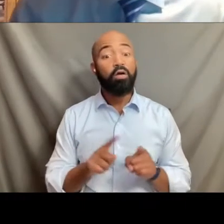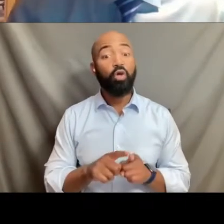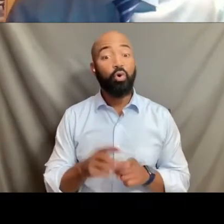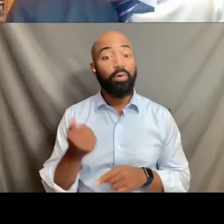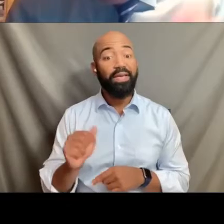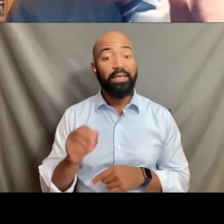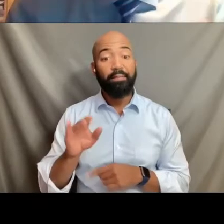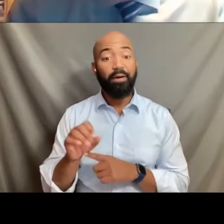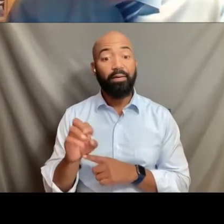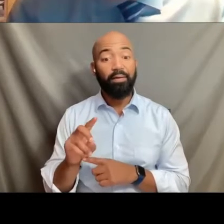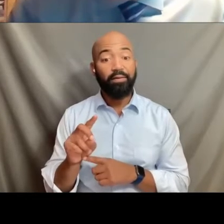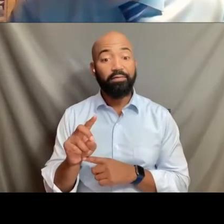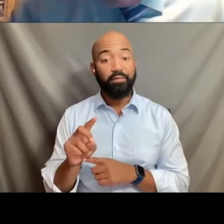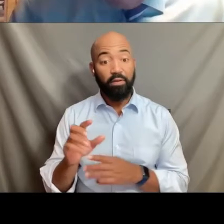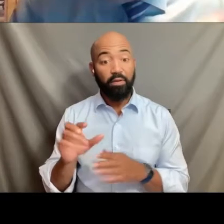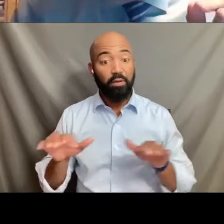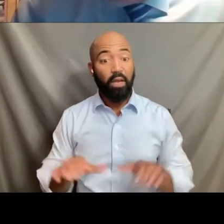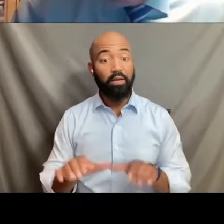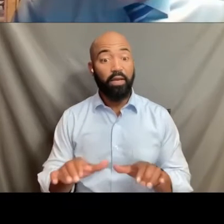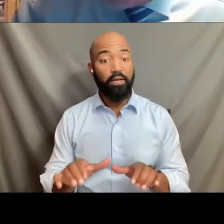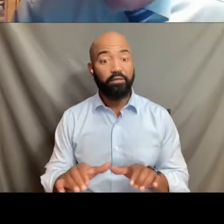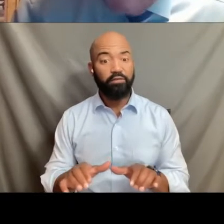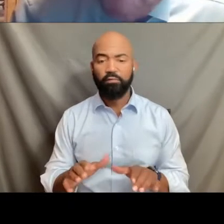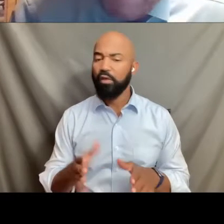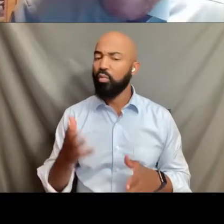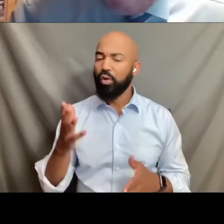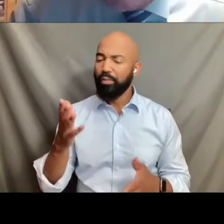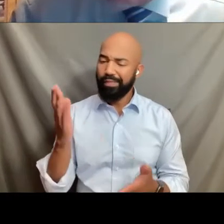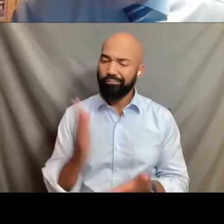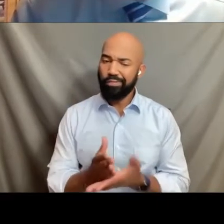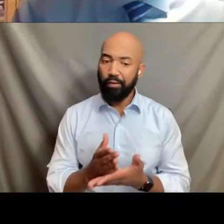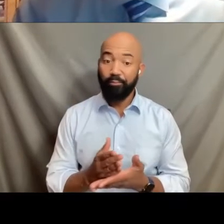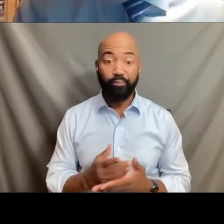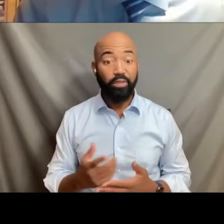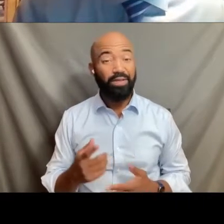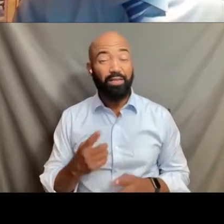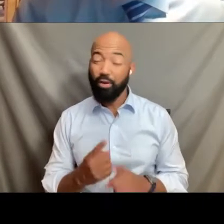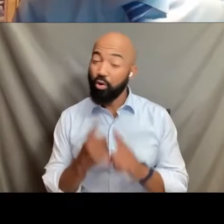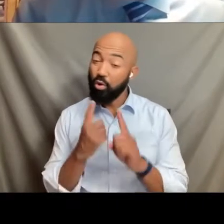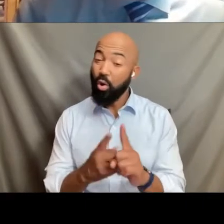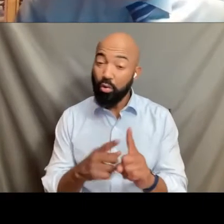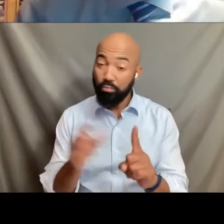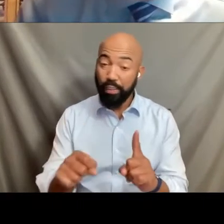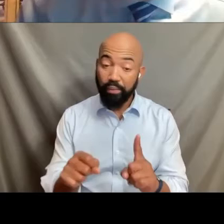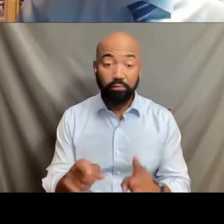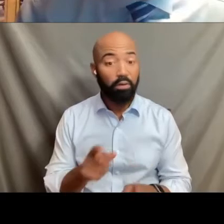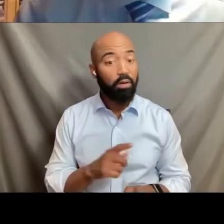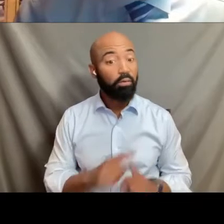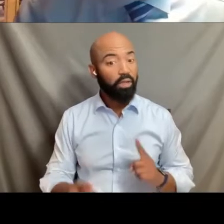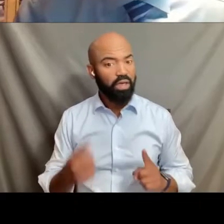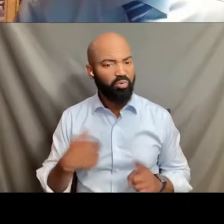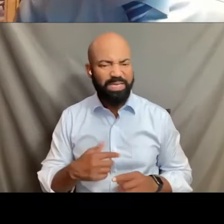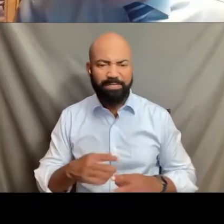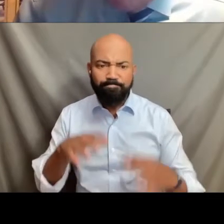Now again, aspirational. Are we there completely when it comes to military and these other areas inside federal agencies?